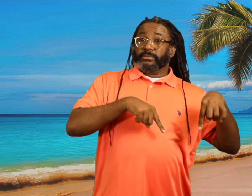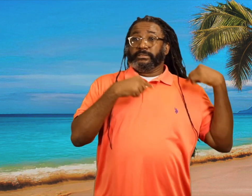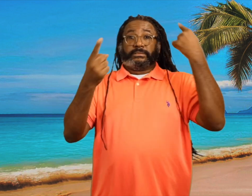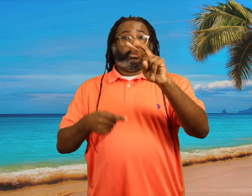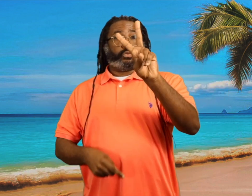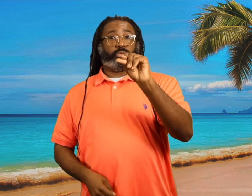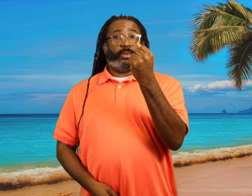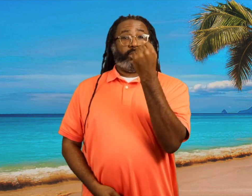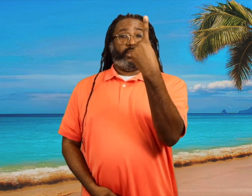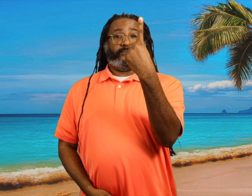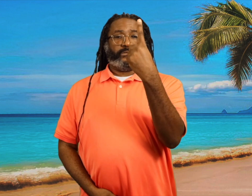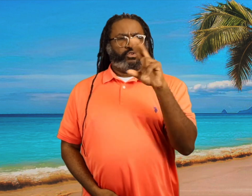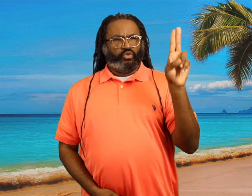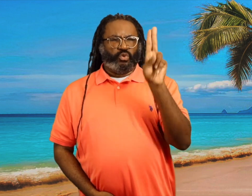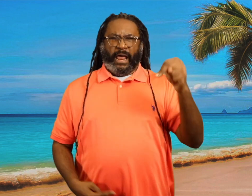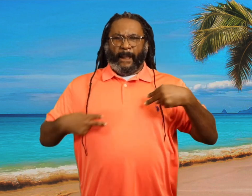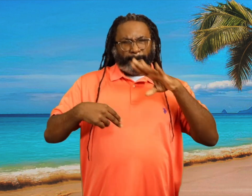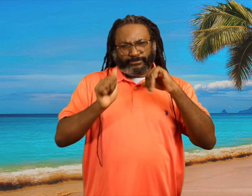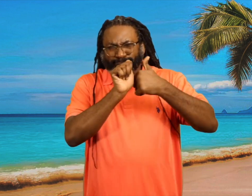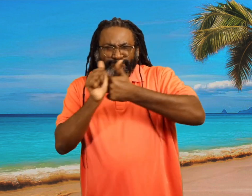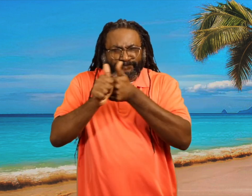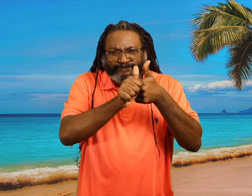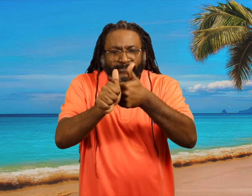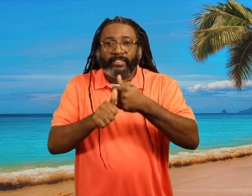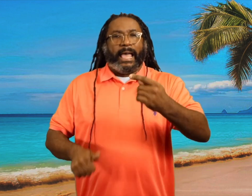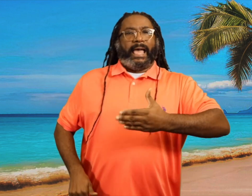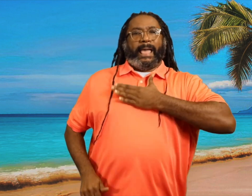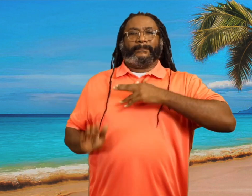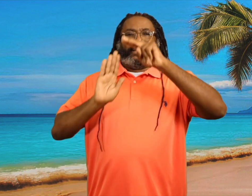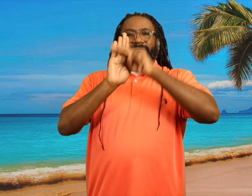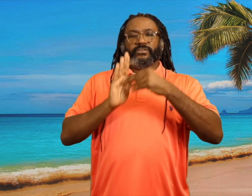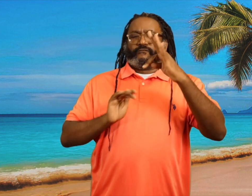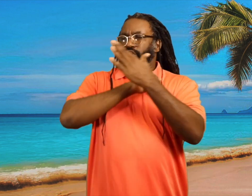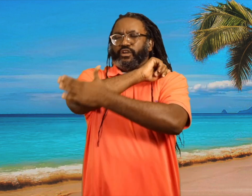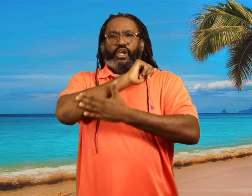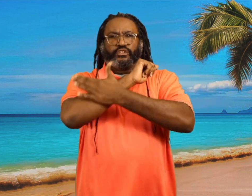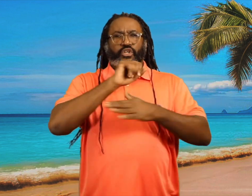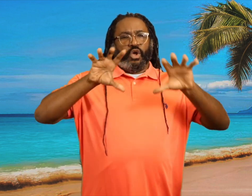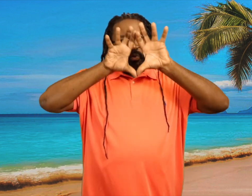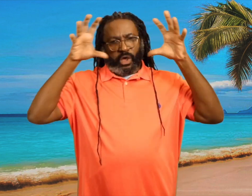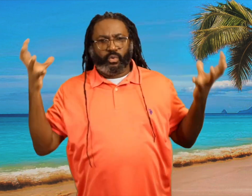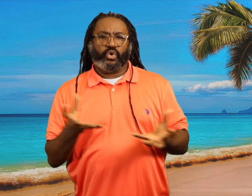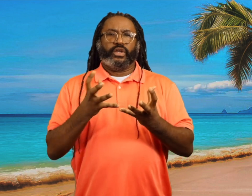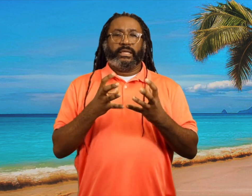Since 2011, the U.N. has been tracking the happiness of countries around the world